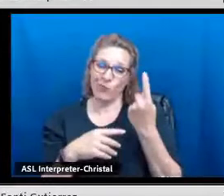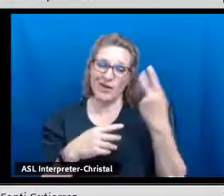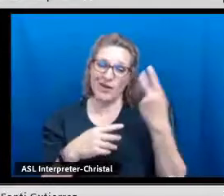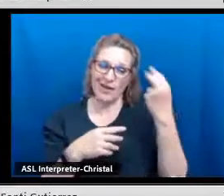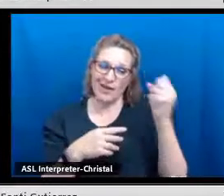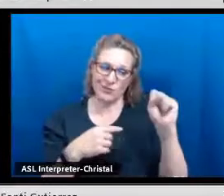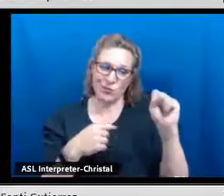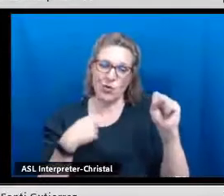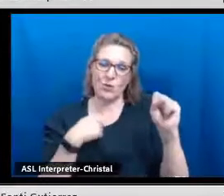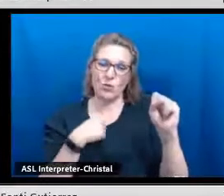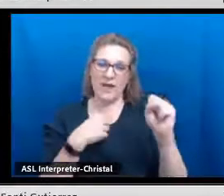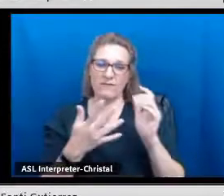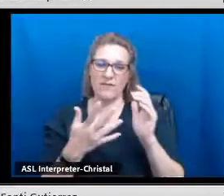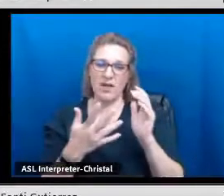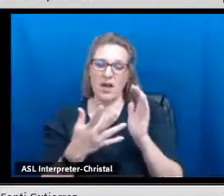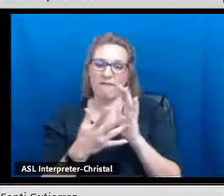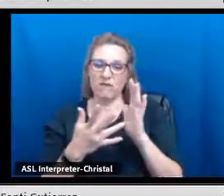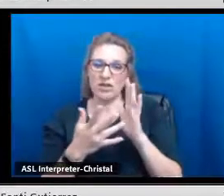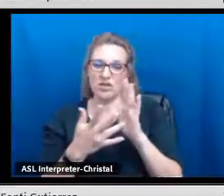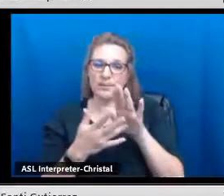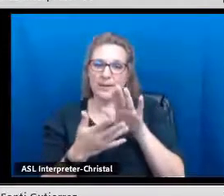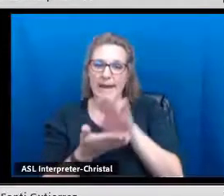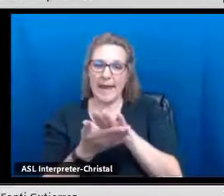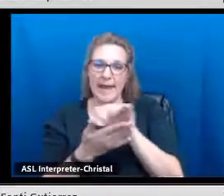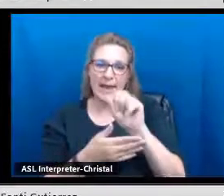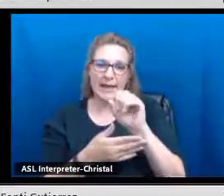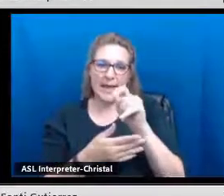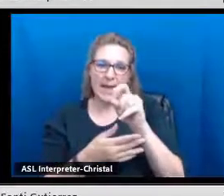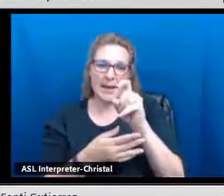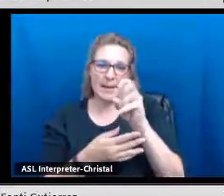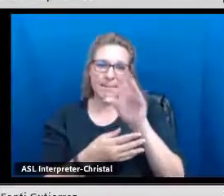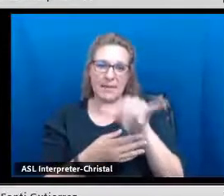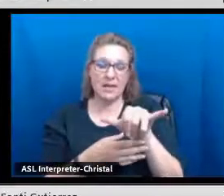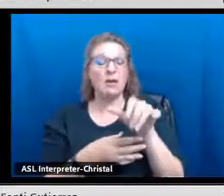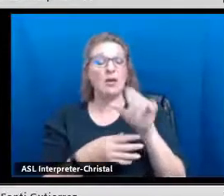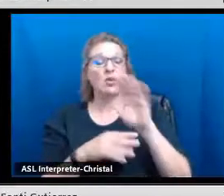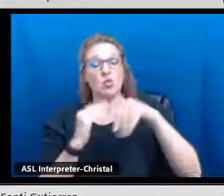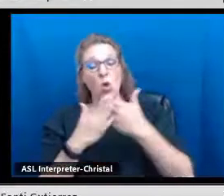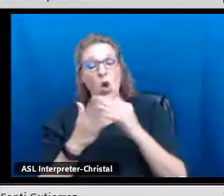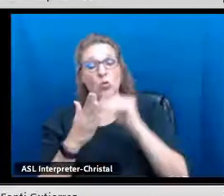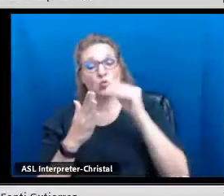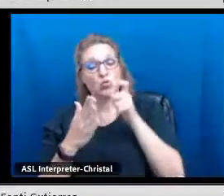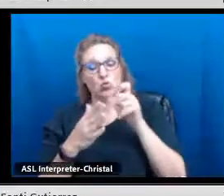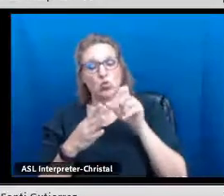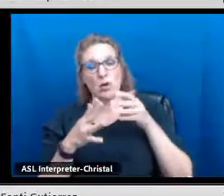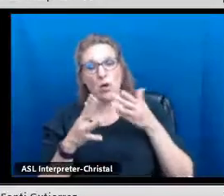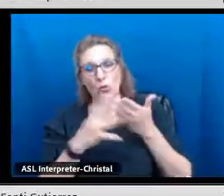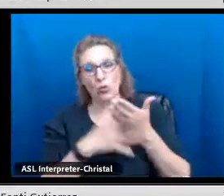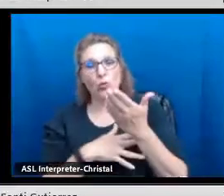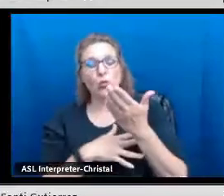As you saw earlier, we only have one high school and we have a freshman academy so all